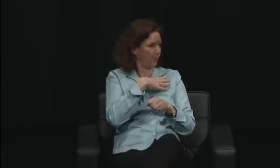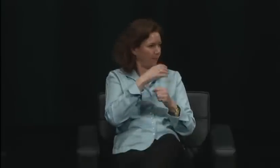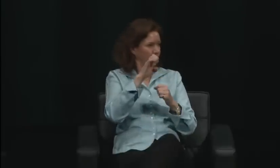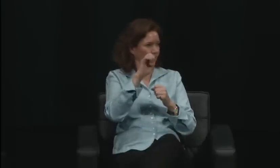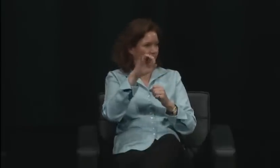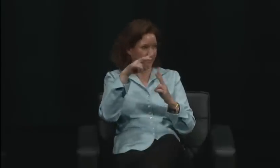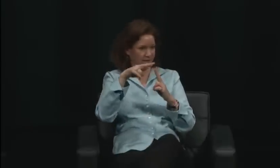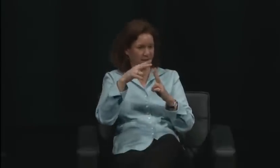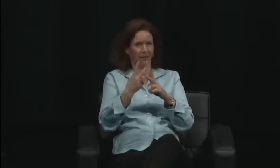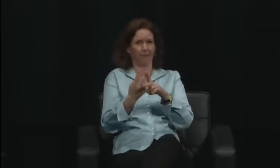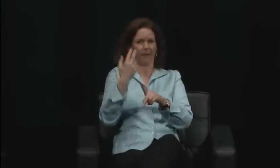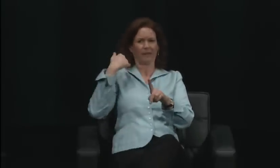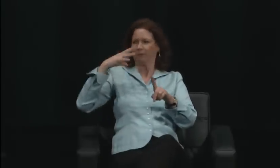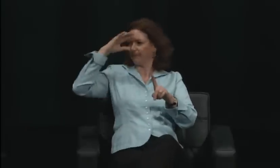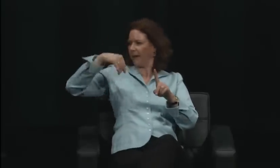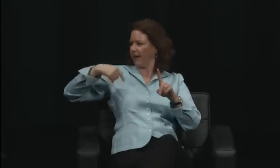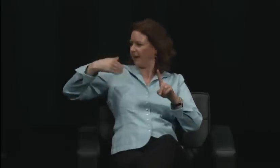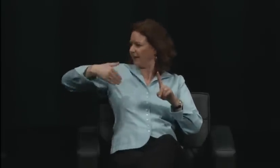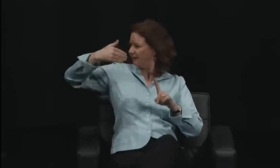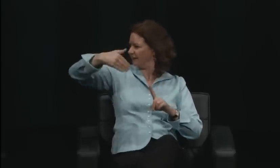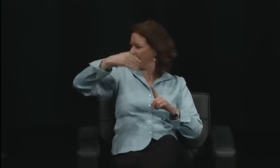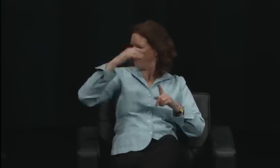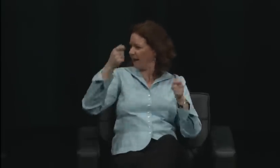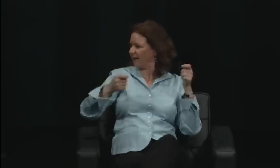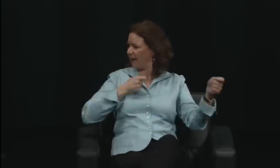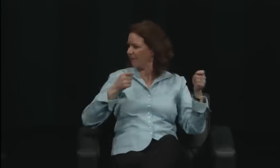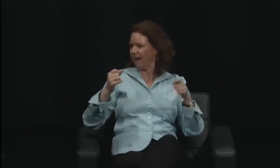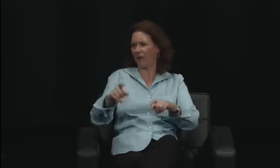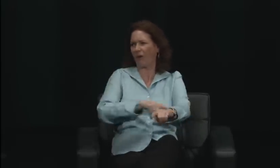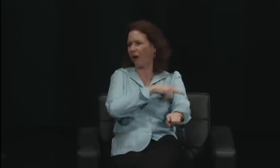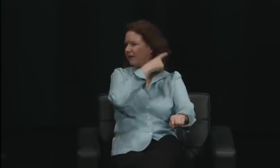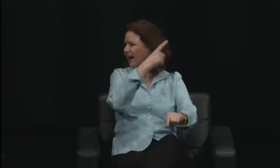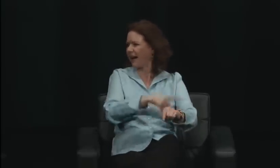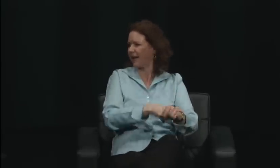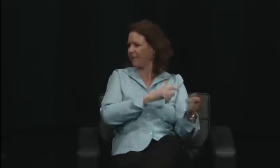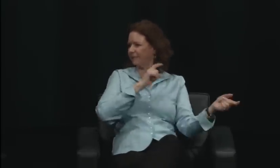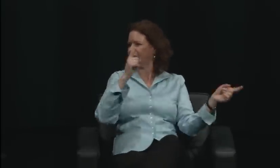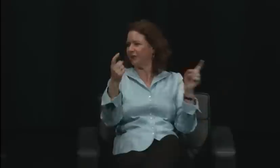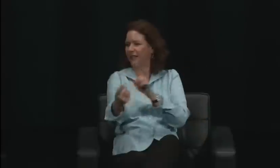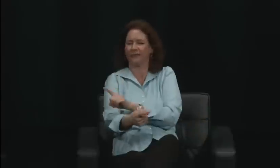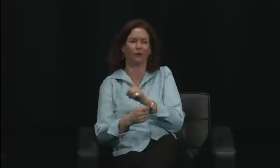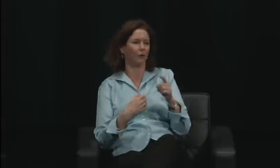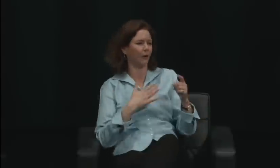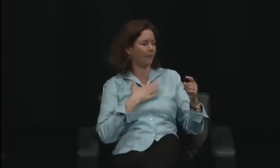and that's certainly a manifestation of sexism, and part of that is still here today.